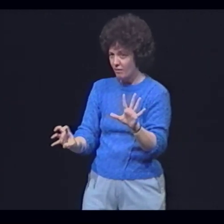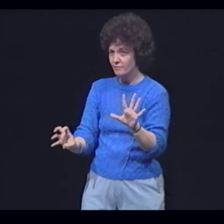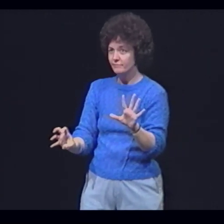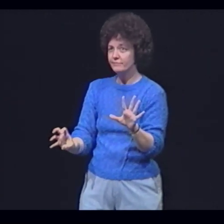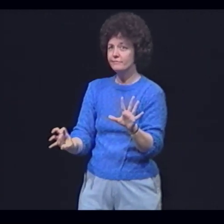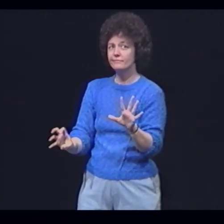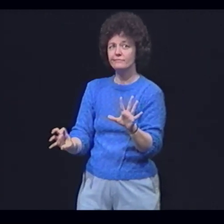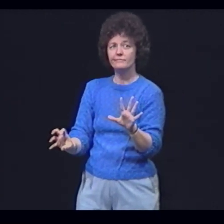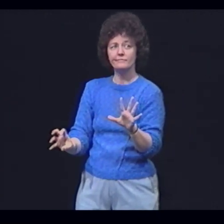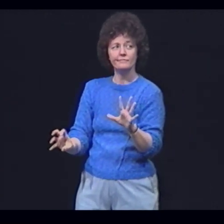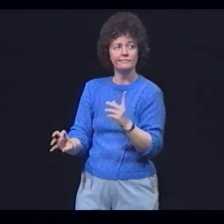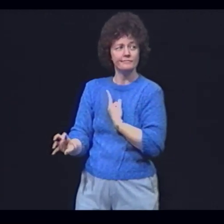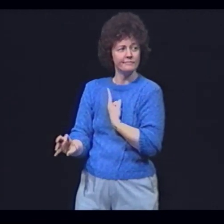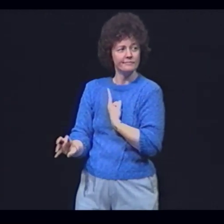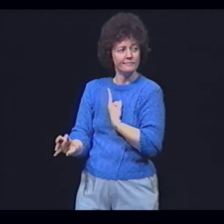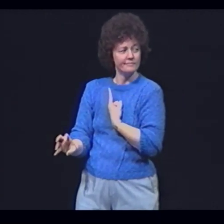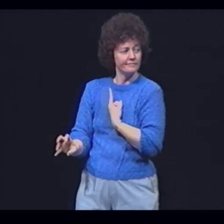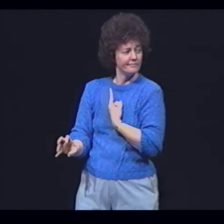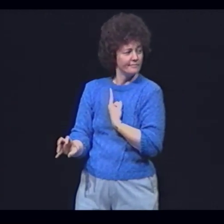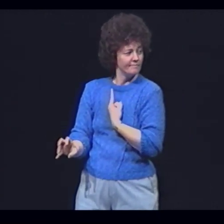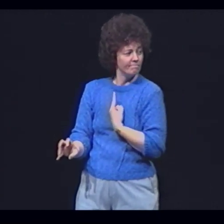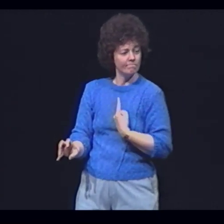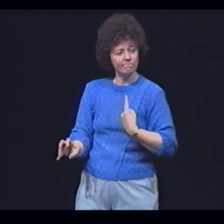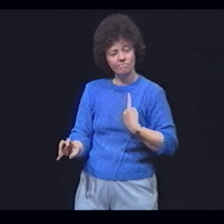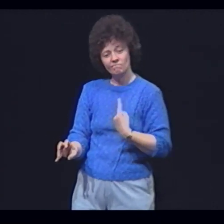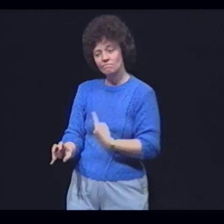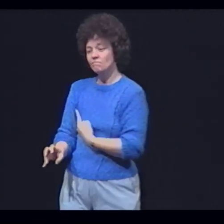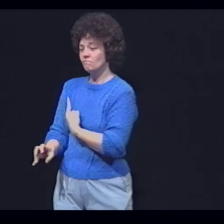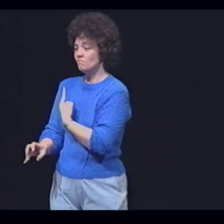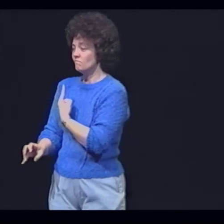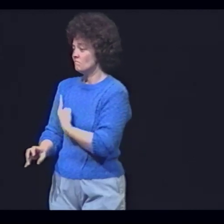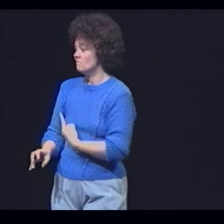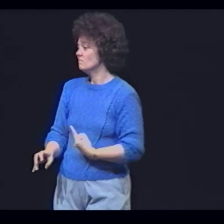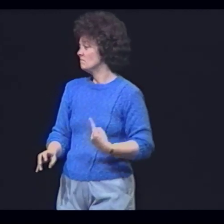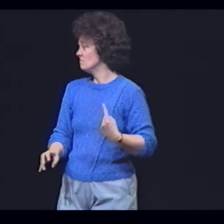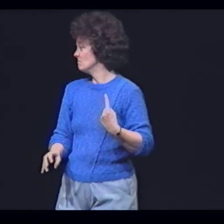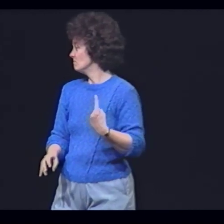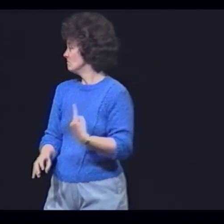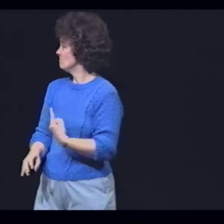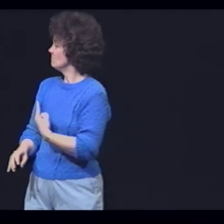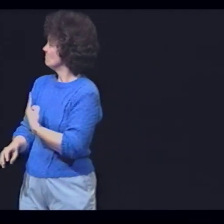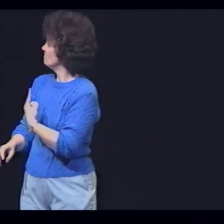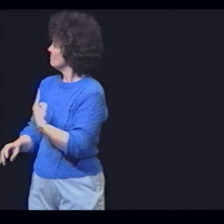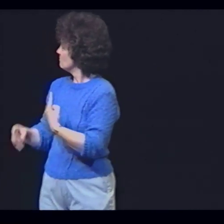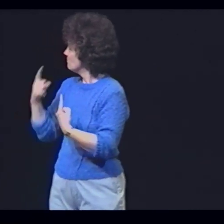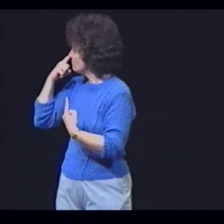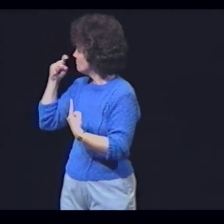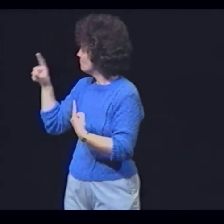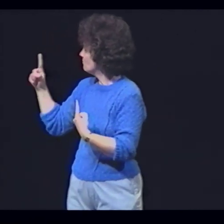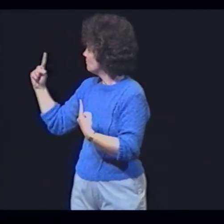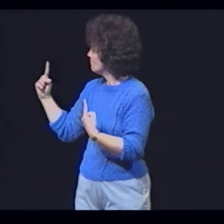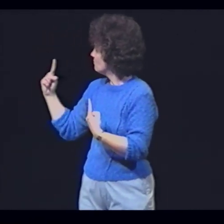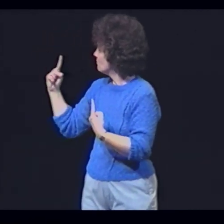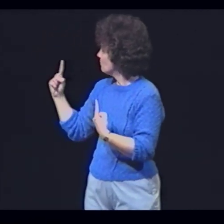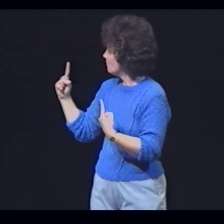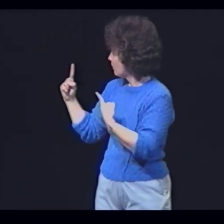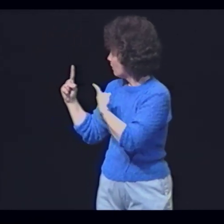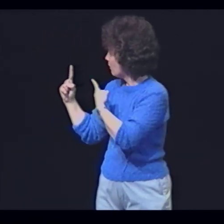Locking in isolation, so they thought Until the one found another